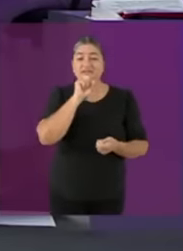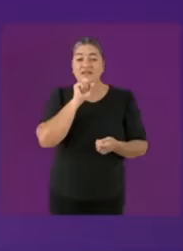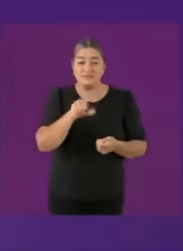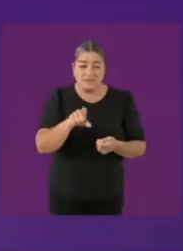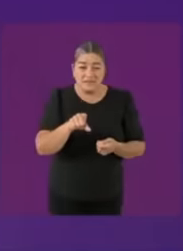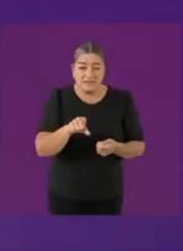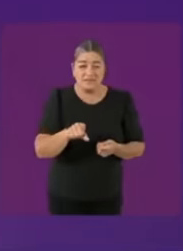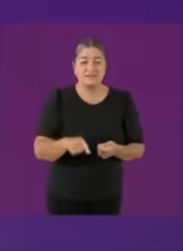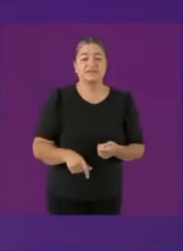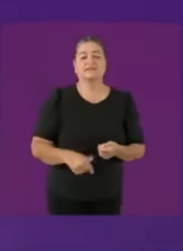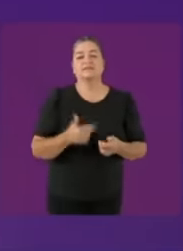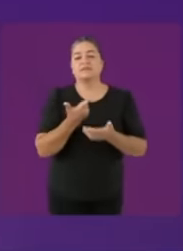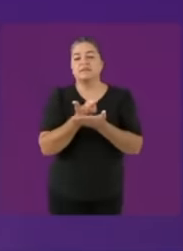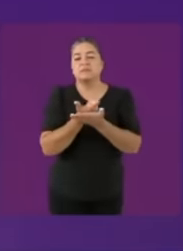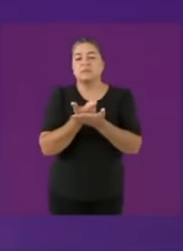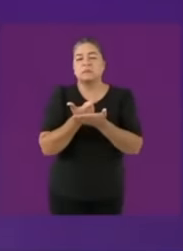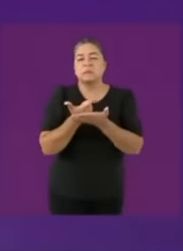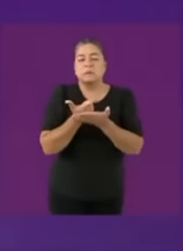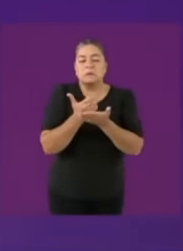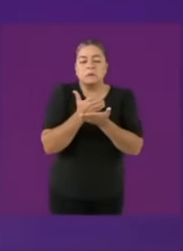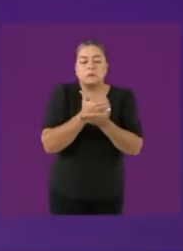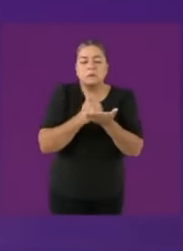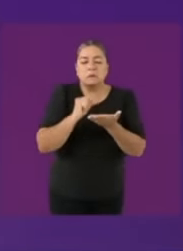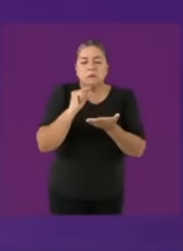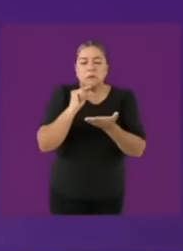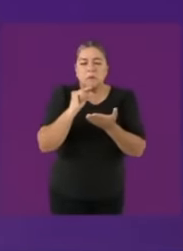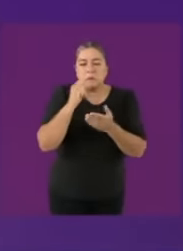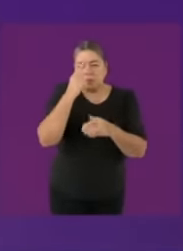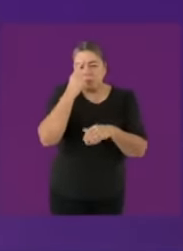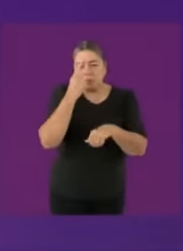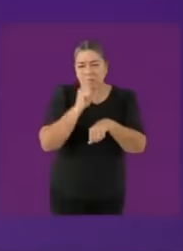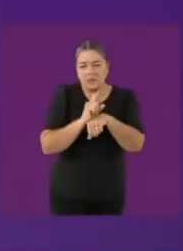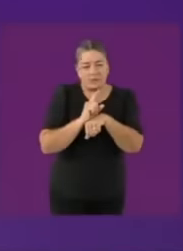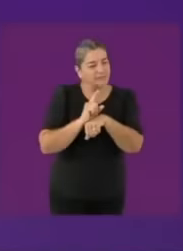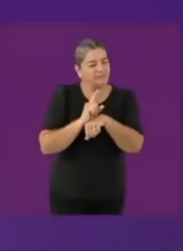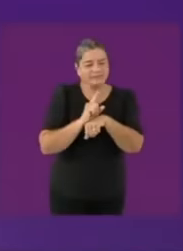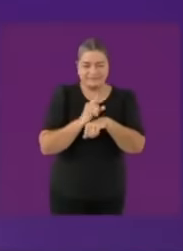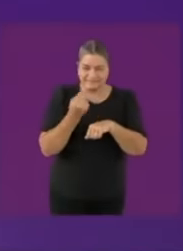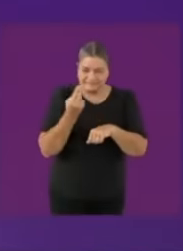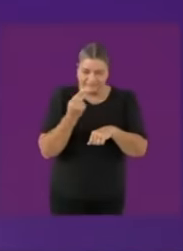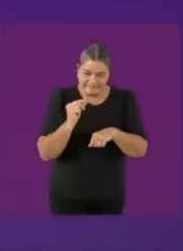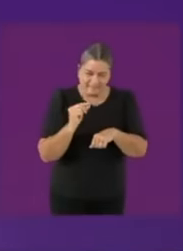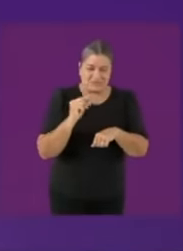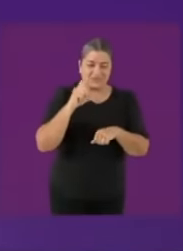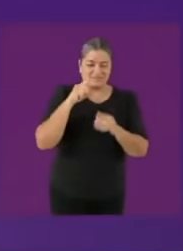the Constitution that the increase in the minimum wage will always be above inflation, which